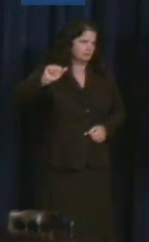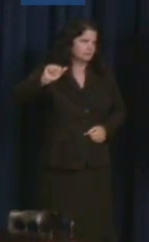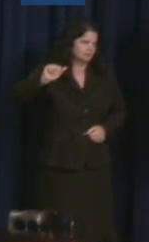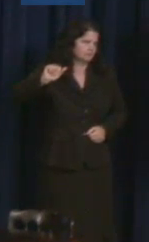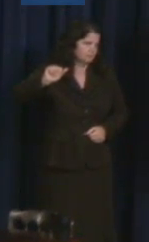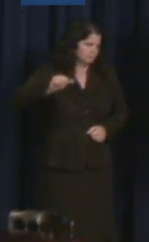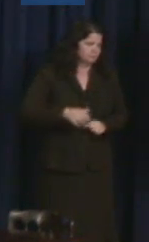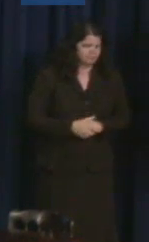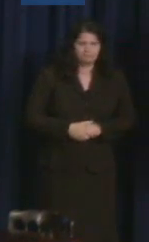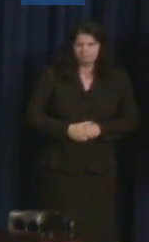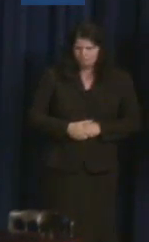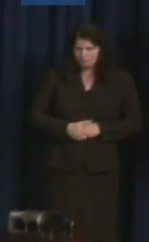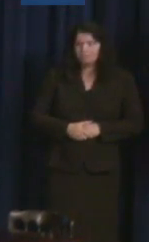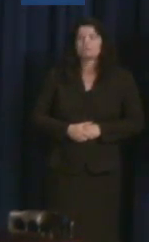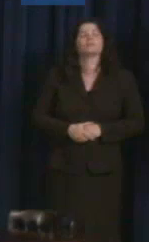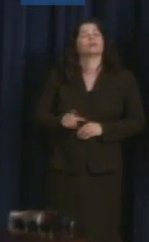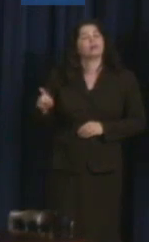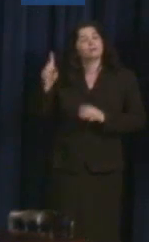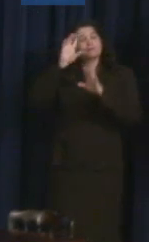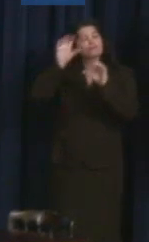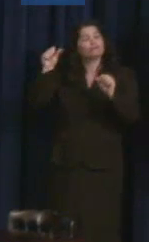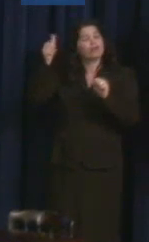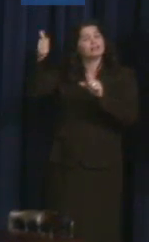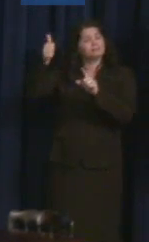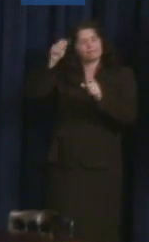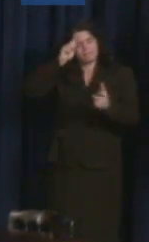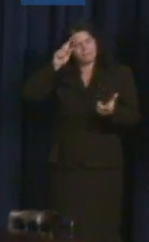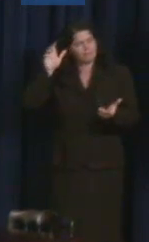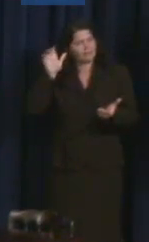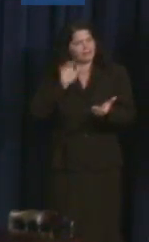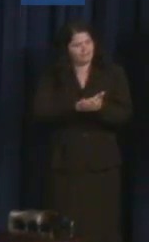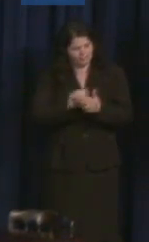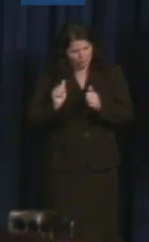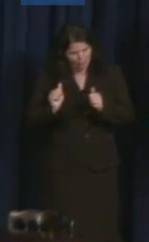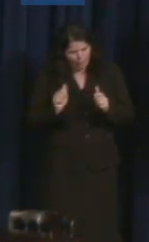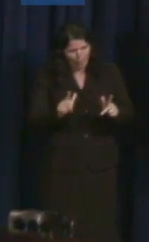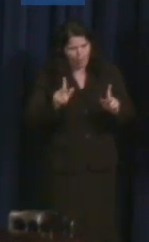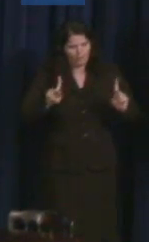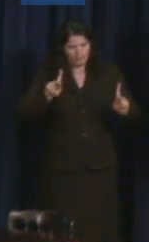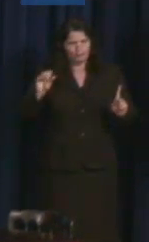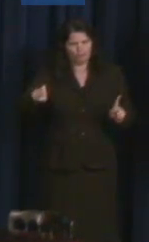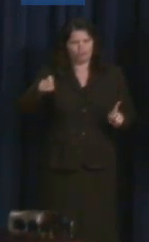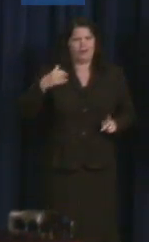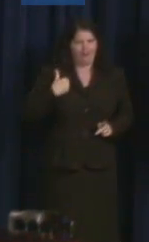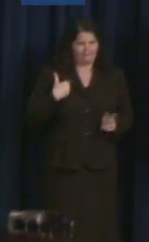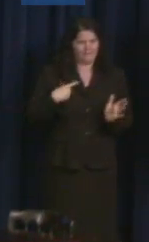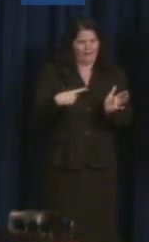The President also believes that all people deserve affordable health care. Hopefully that doesn't come as a surprise to anybody.